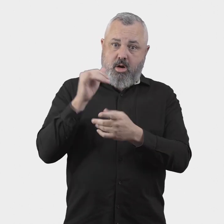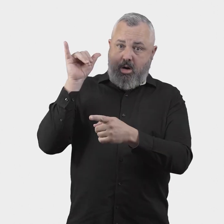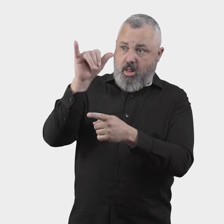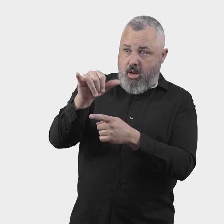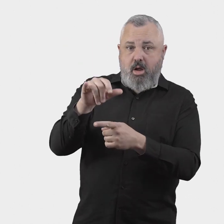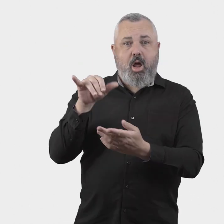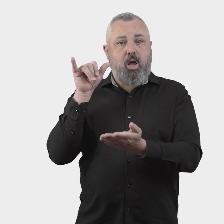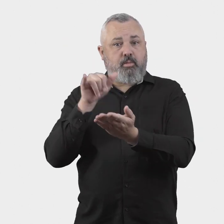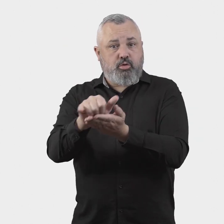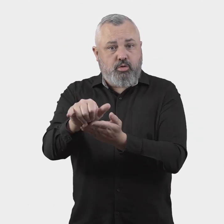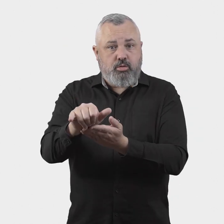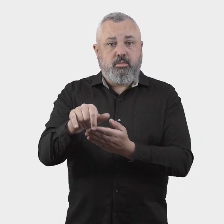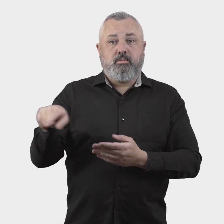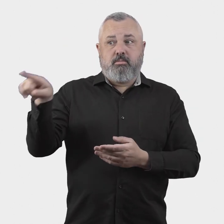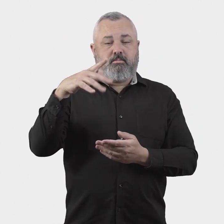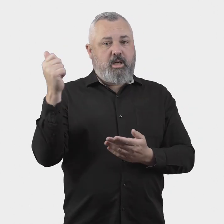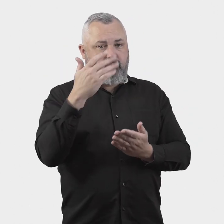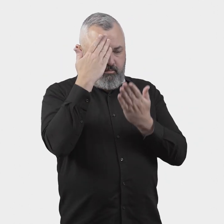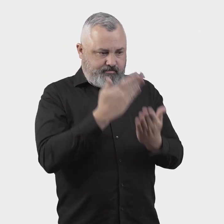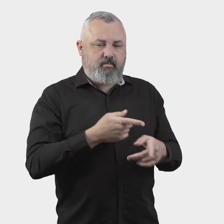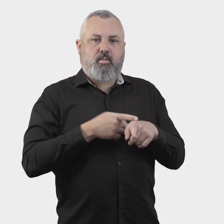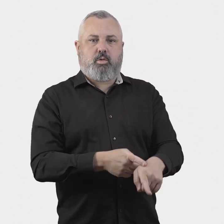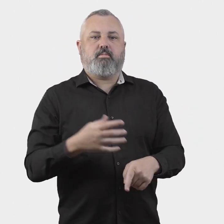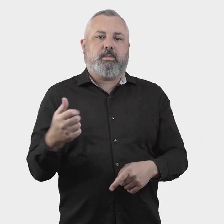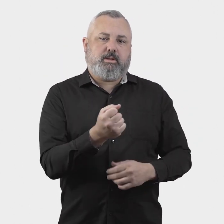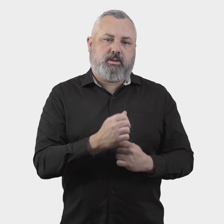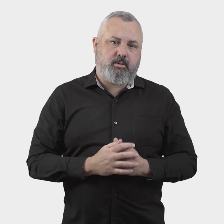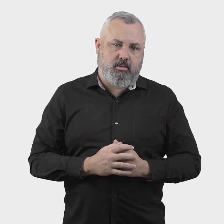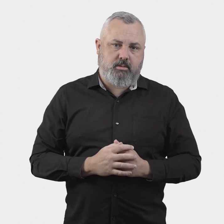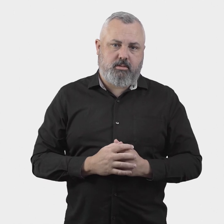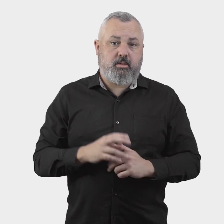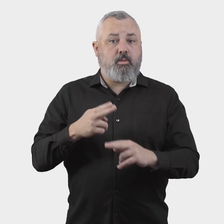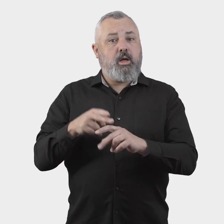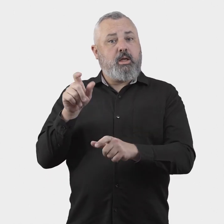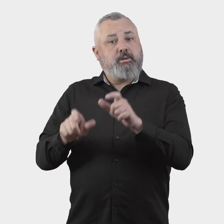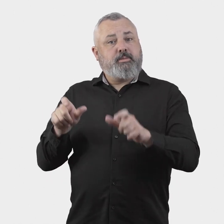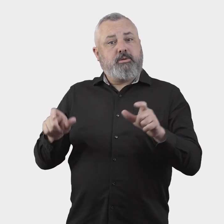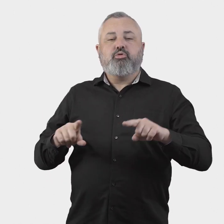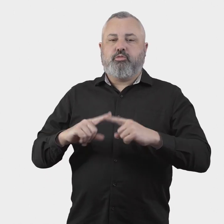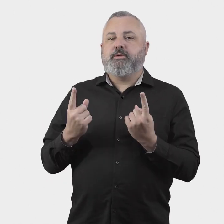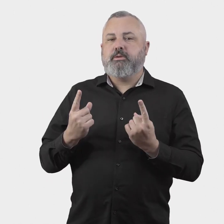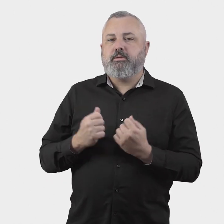airlines and airports (but not on consumers, who will retain their rights to pursue action through a relevant